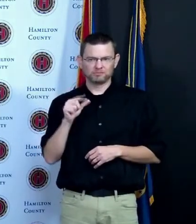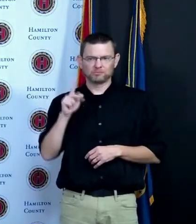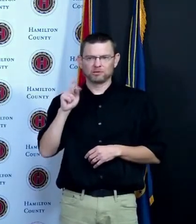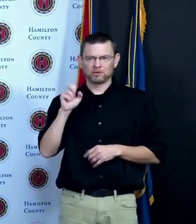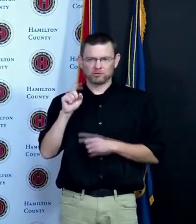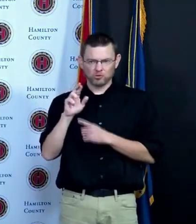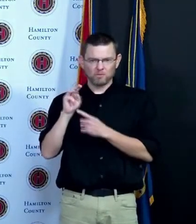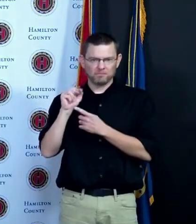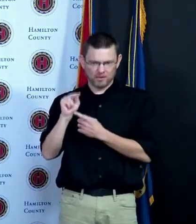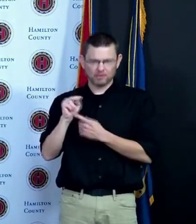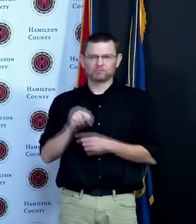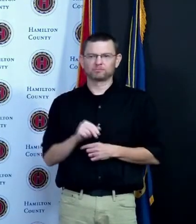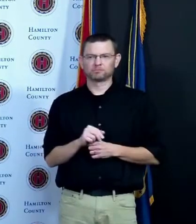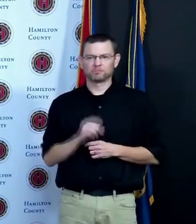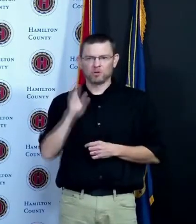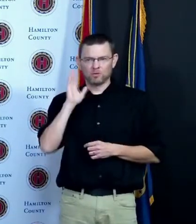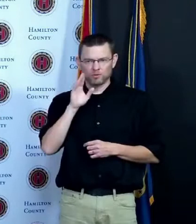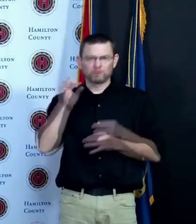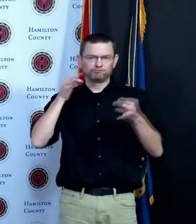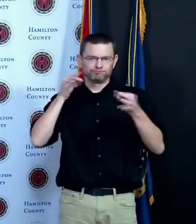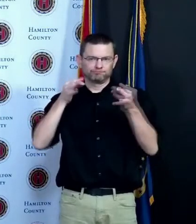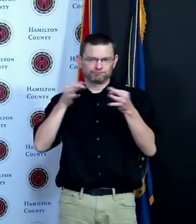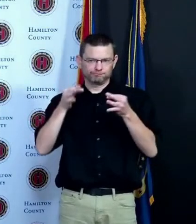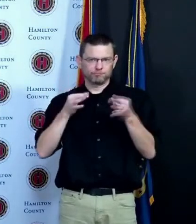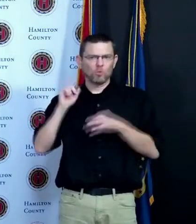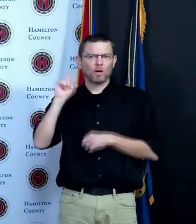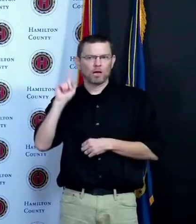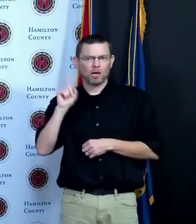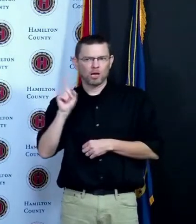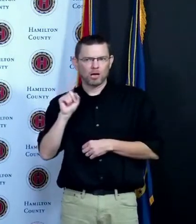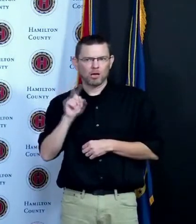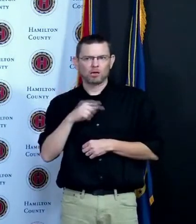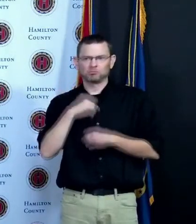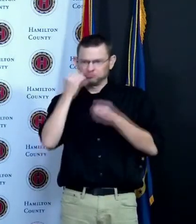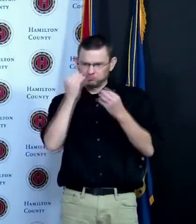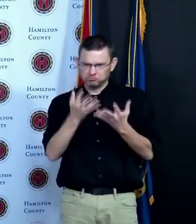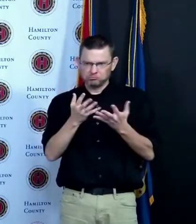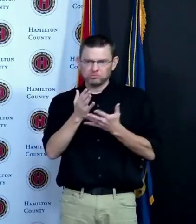to give you a flavor of what's going on in that community and it's four pages long by the way